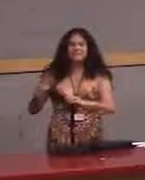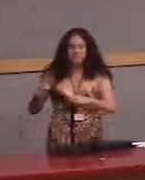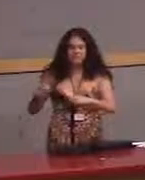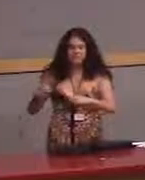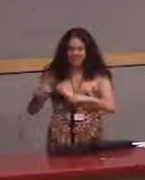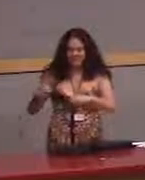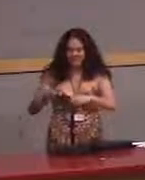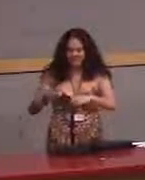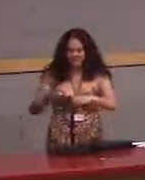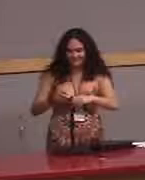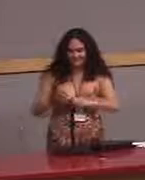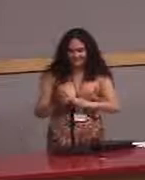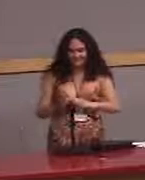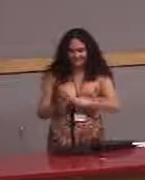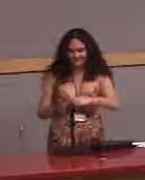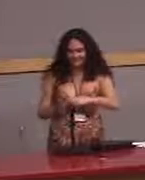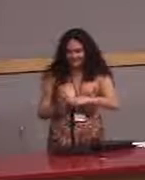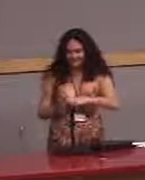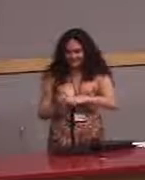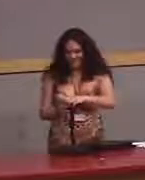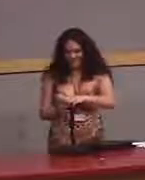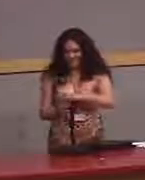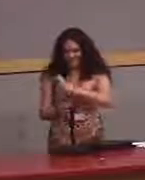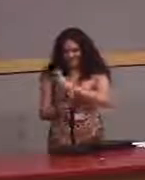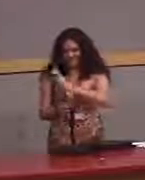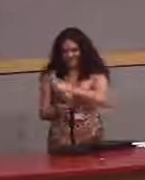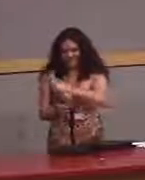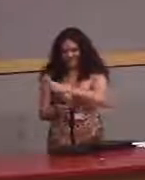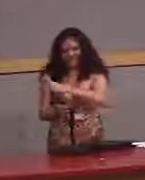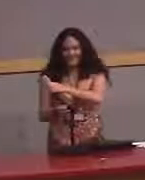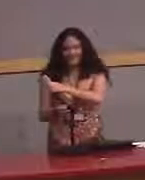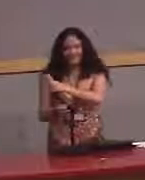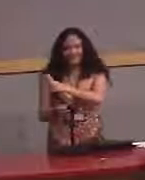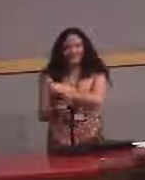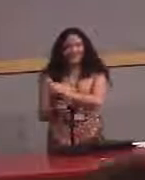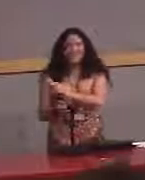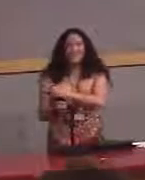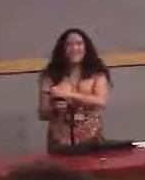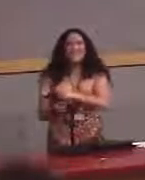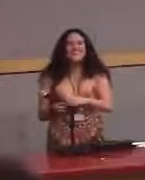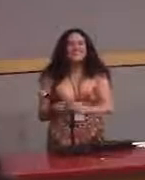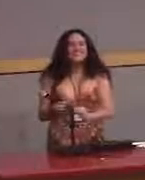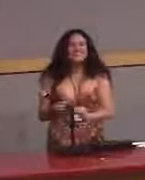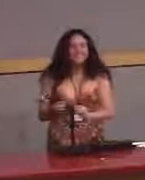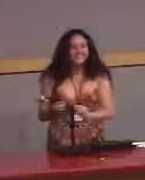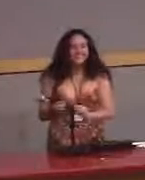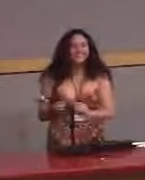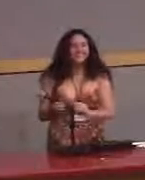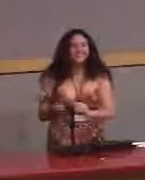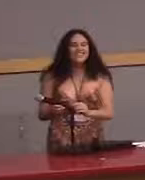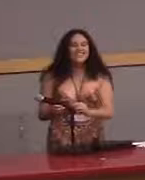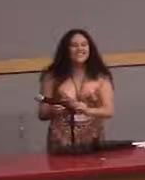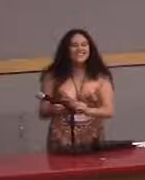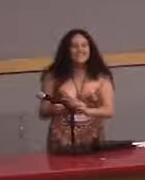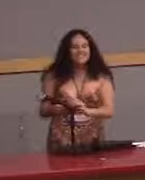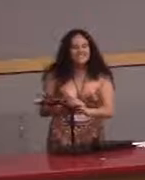[Audience Member] Ouch graphics! (crowd chattering) Yeah, all done.